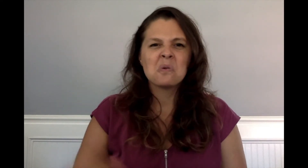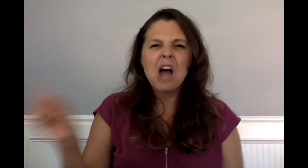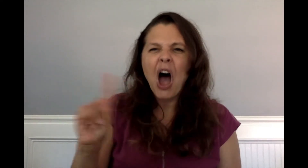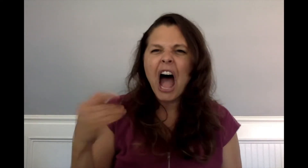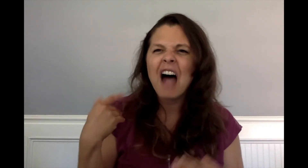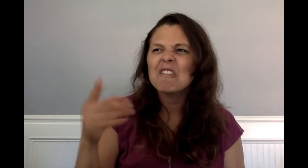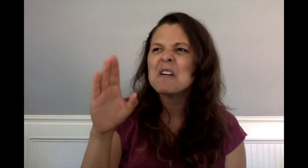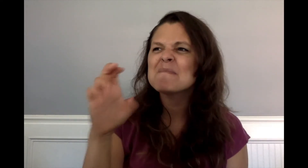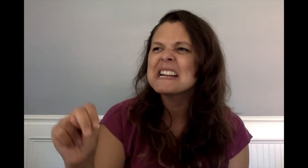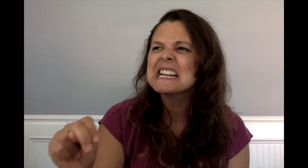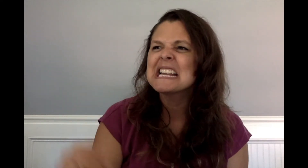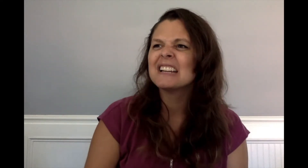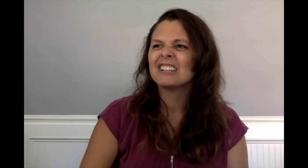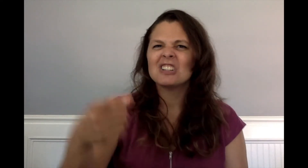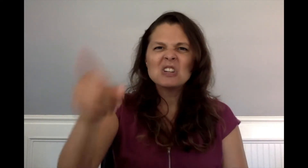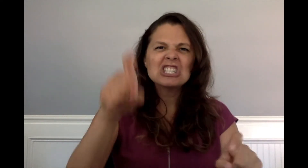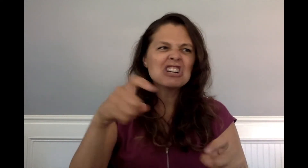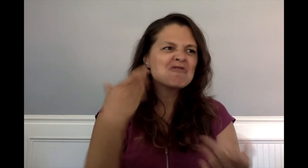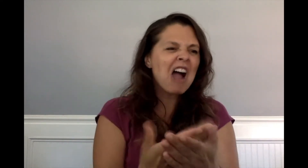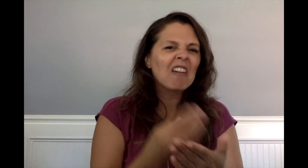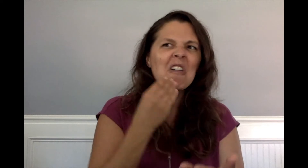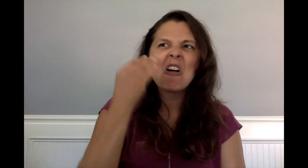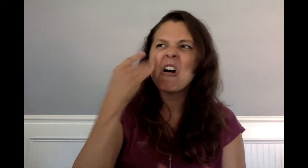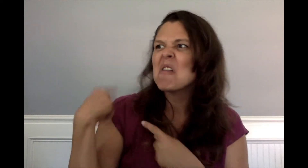"Where have you been? You were supposed to have